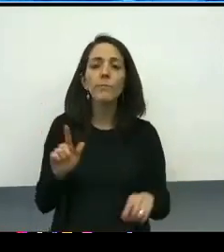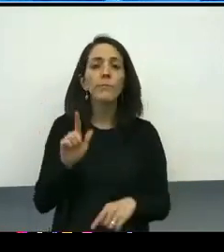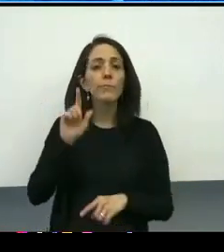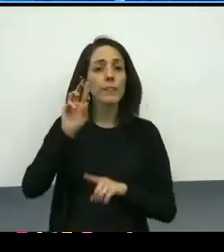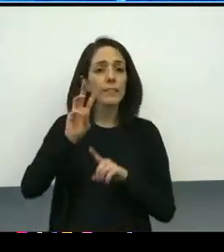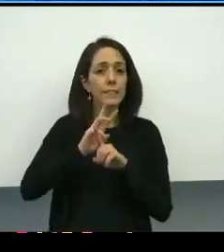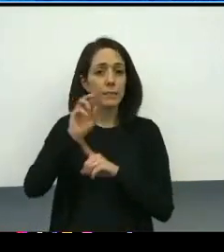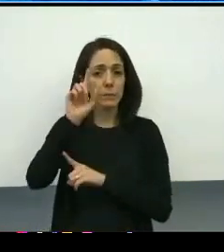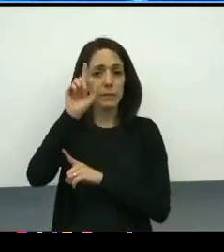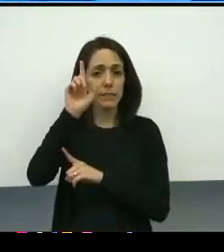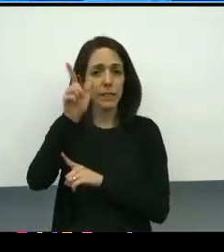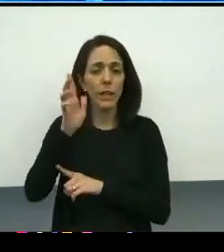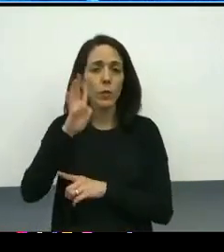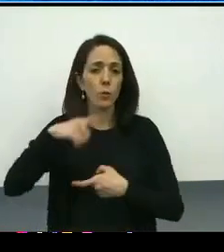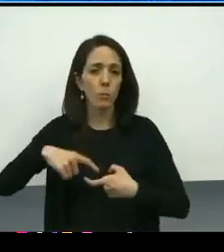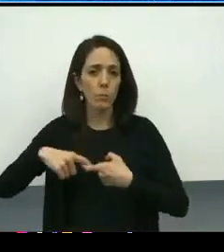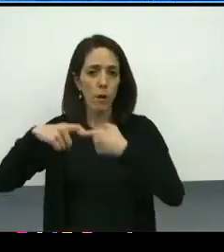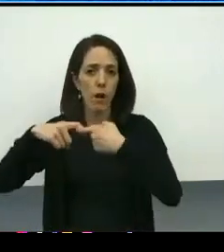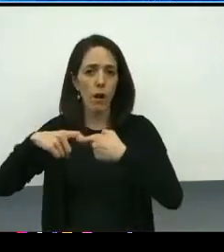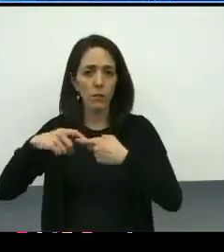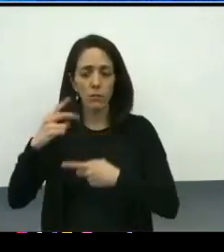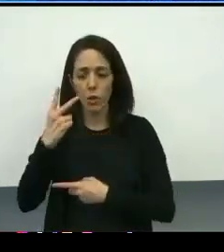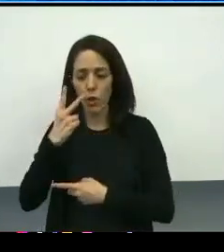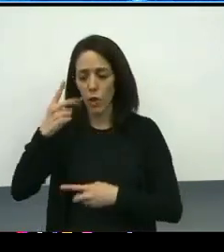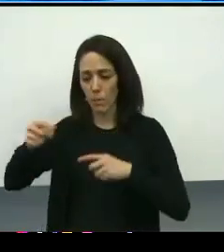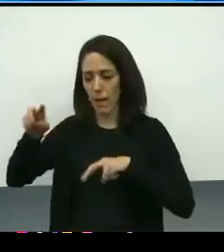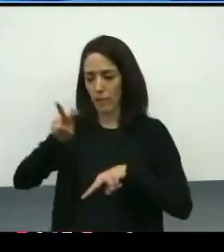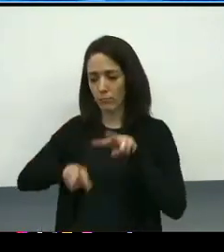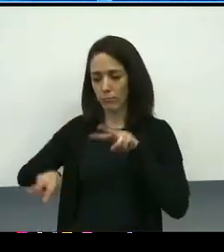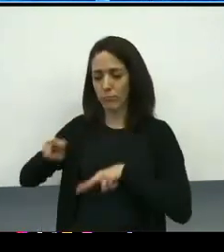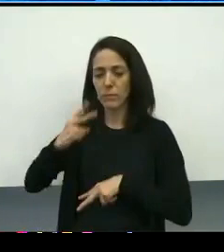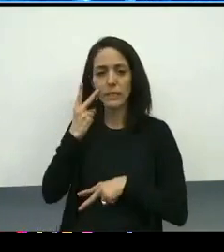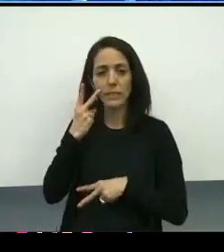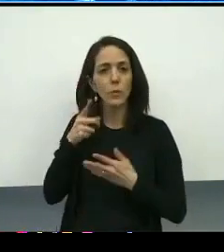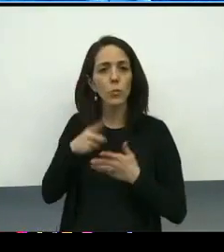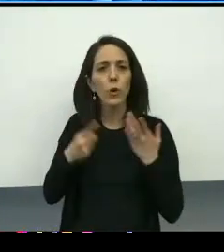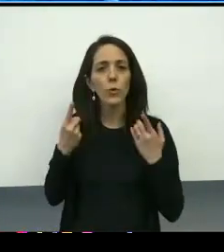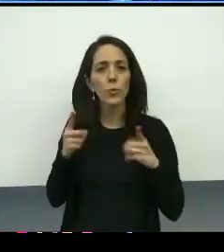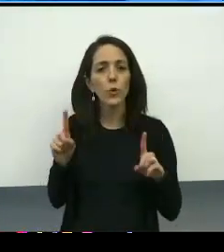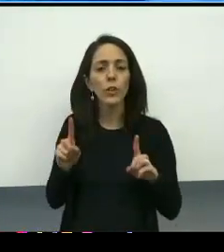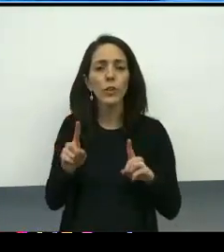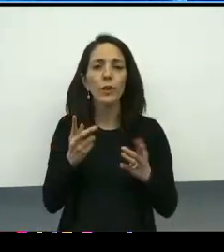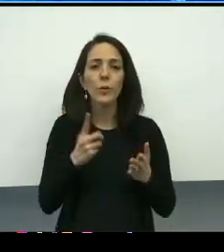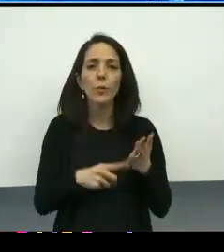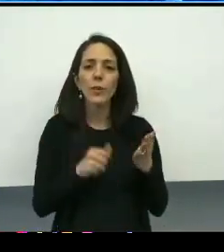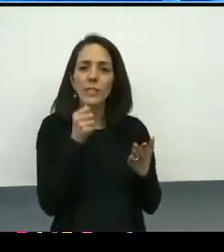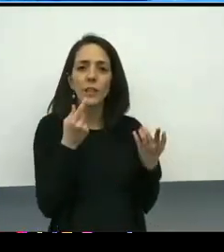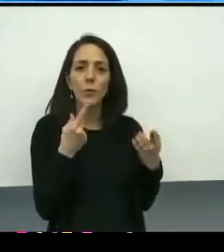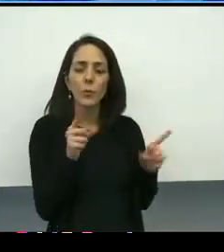what is working, what we may need to improve upon, how do we learn from the lessons of the last six months